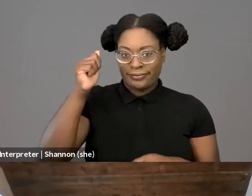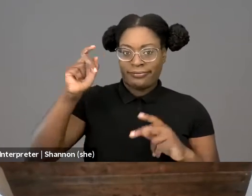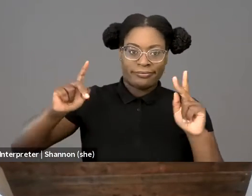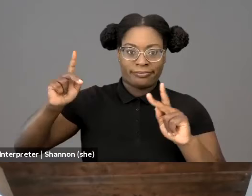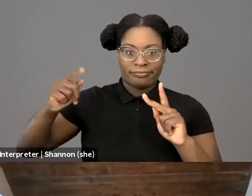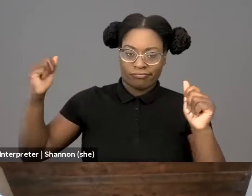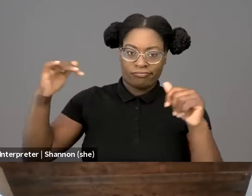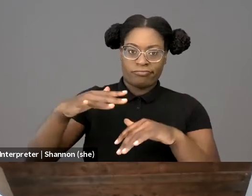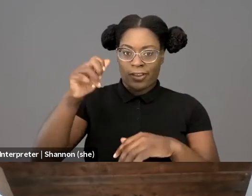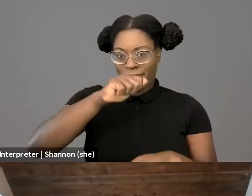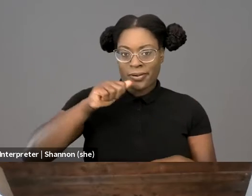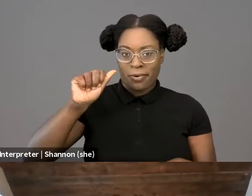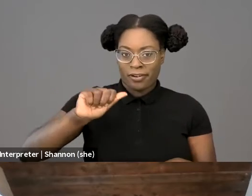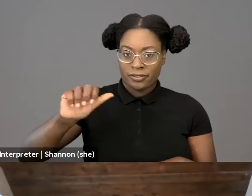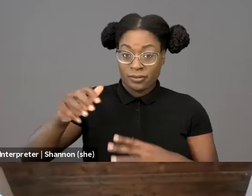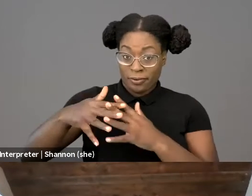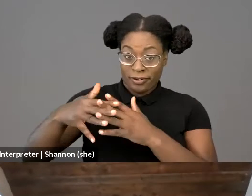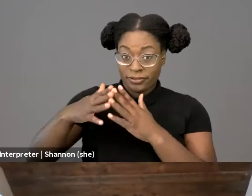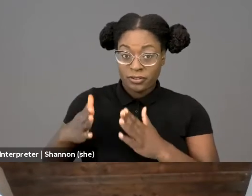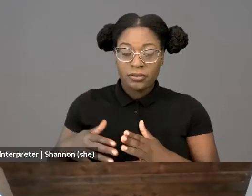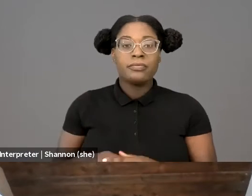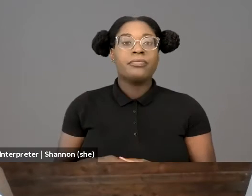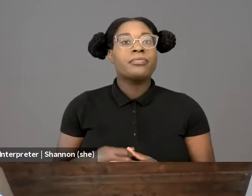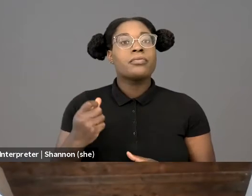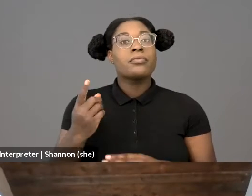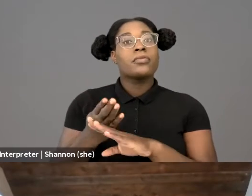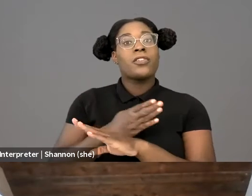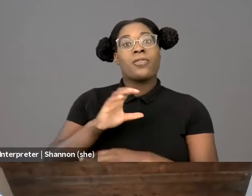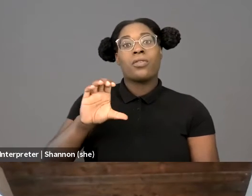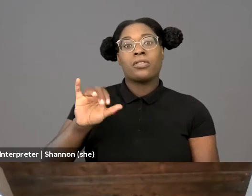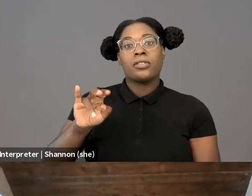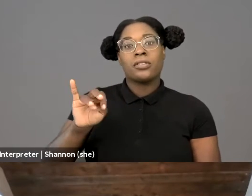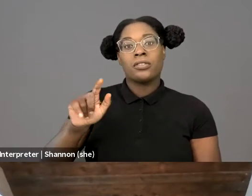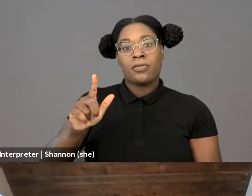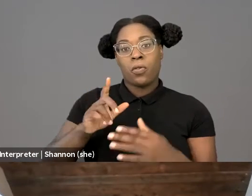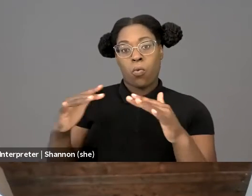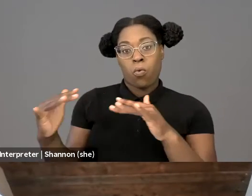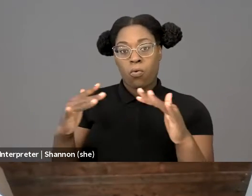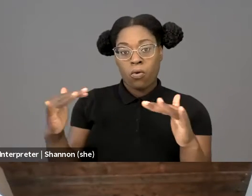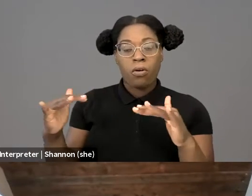Prior to the Civil War, enslaved Africans were prohibited from assembling for education, for leisure, for worship,